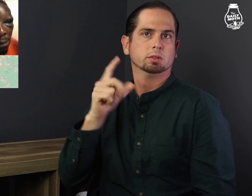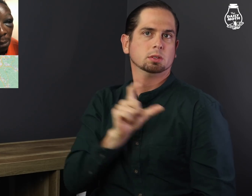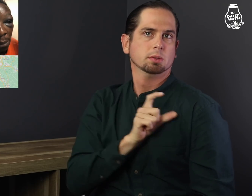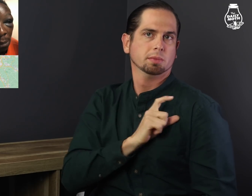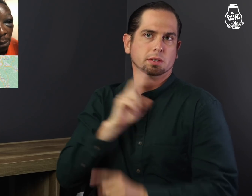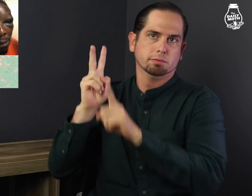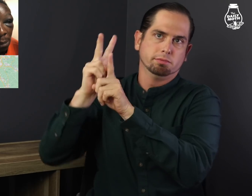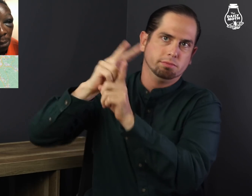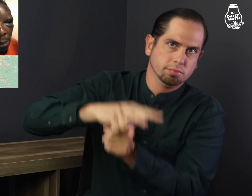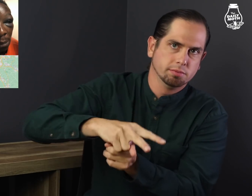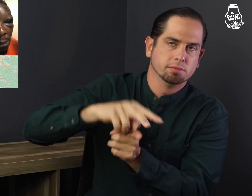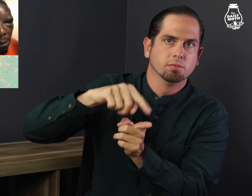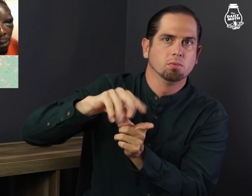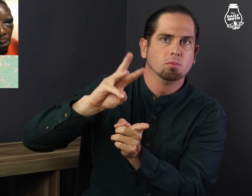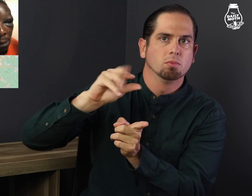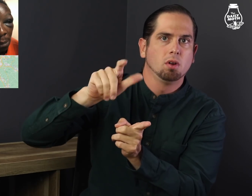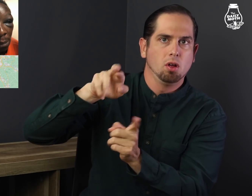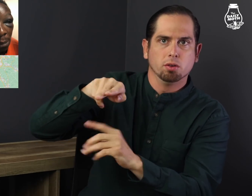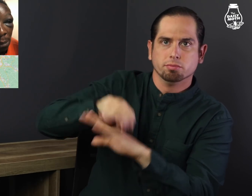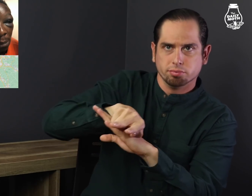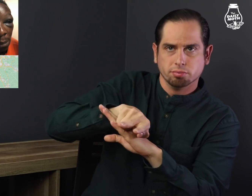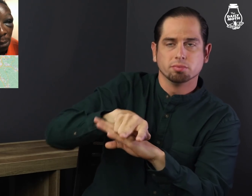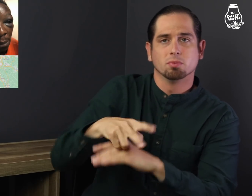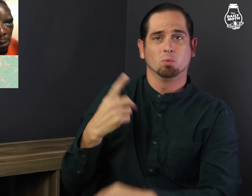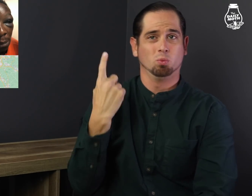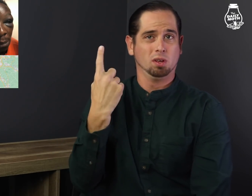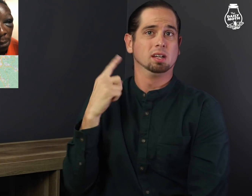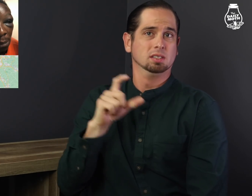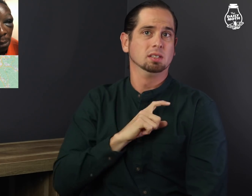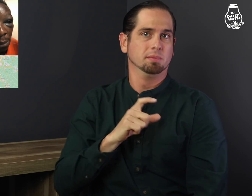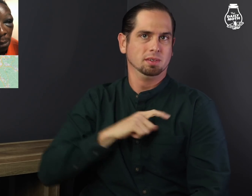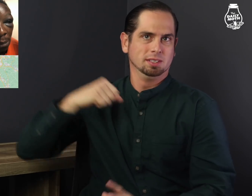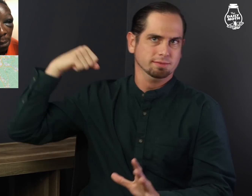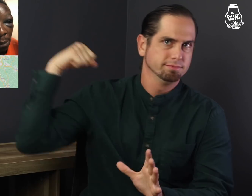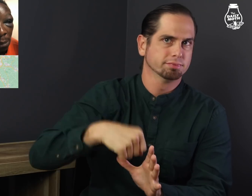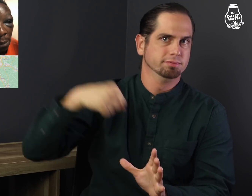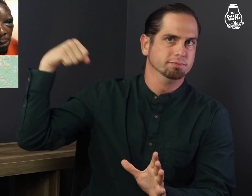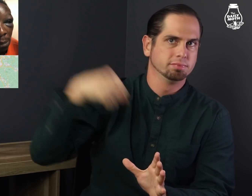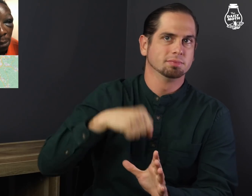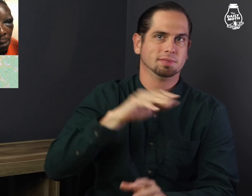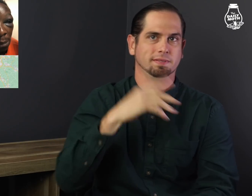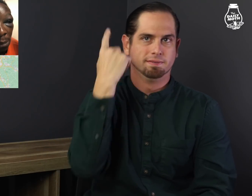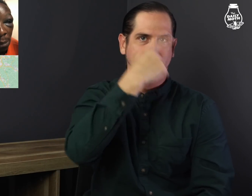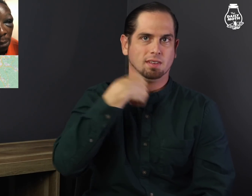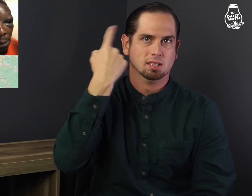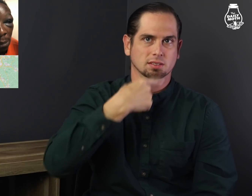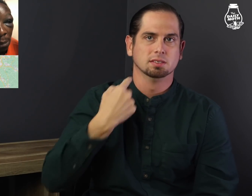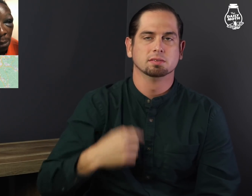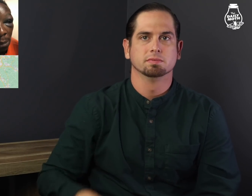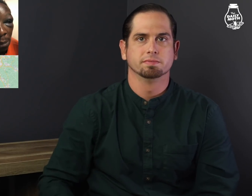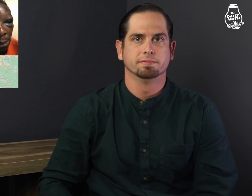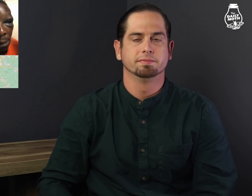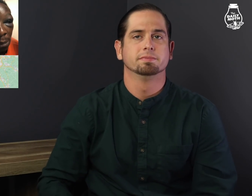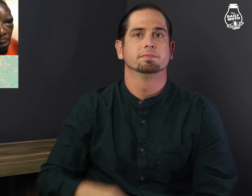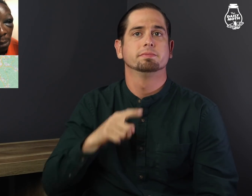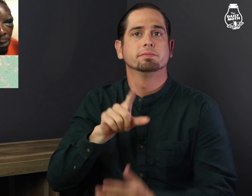two deputies on top of Walker, with one deputy punching him in the face.